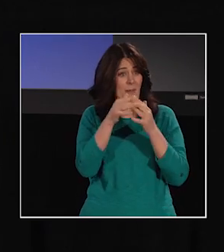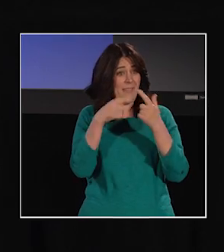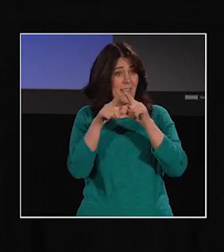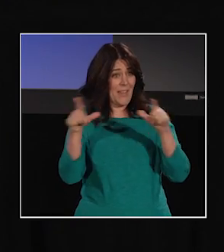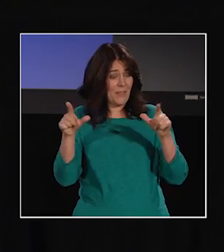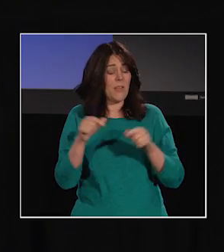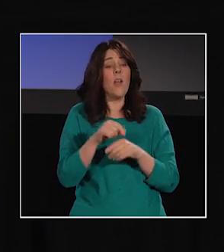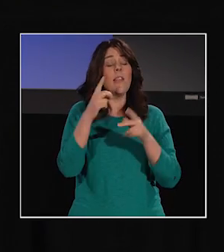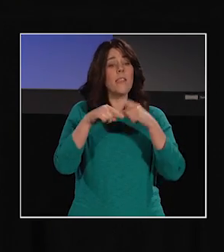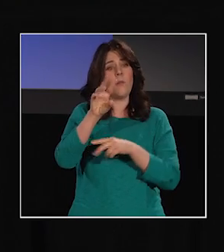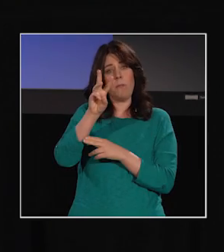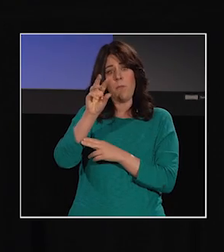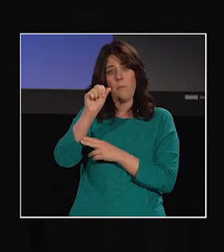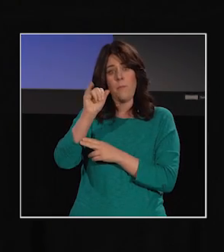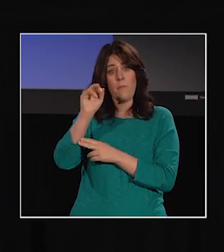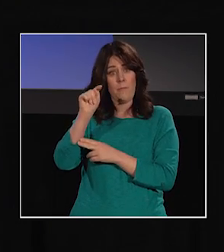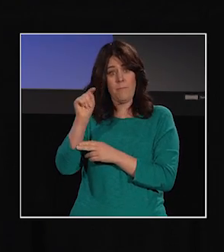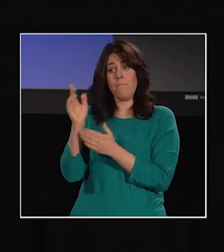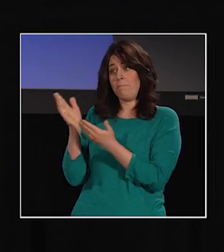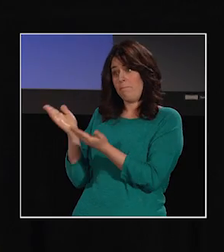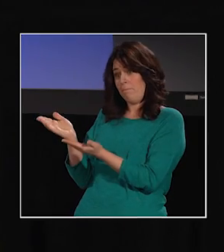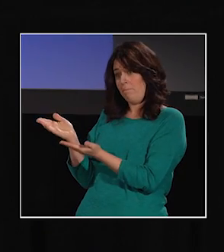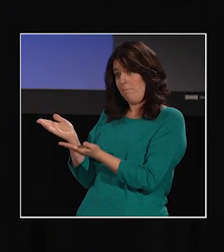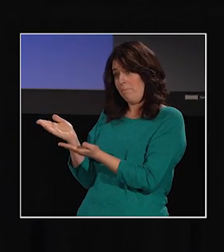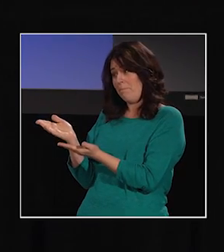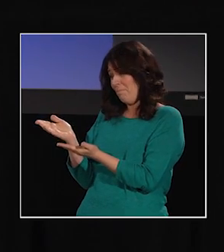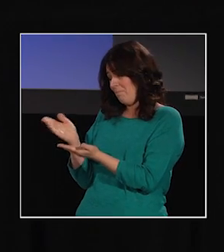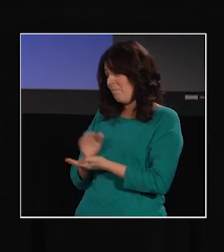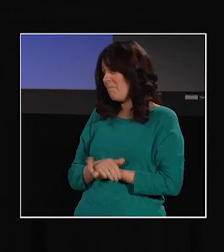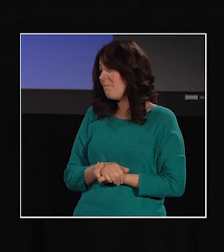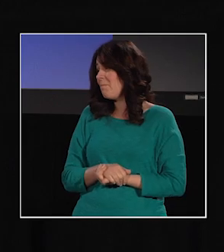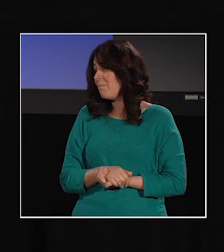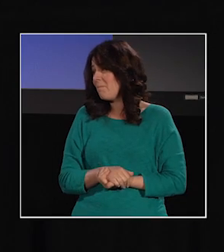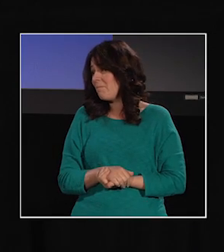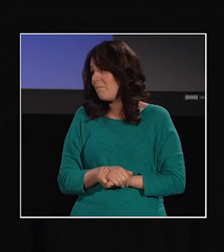the sign for "wait" is like this: [Signs]